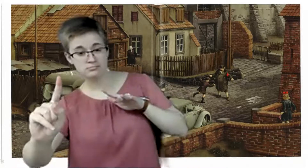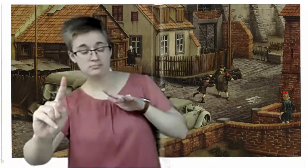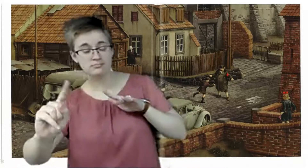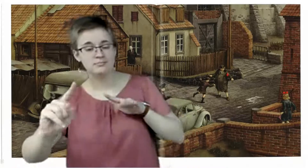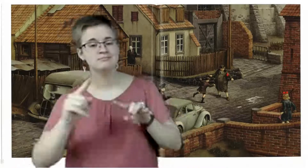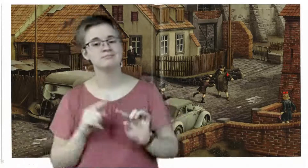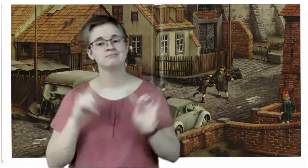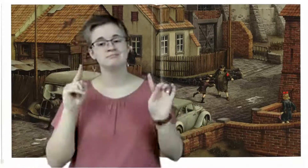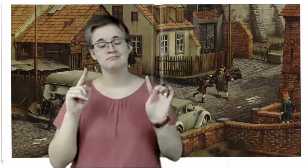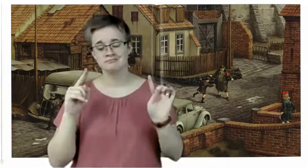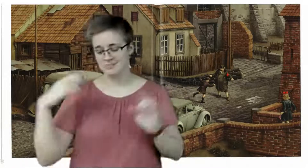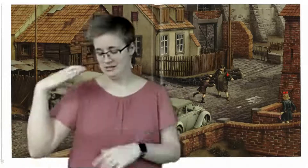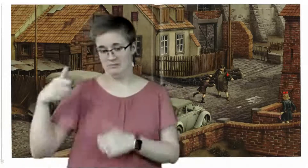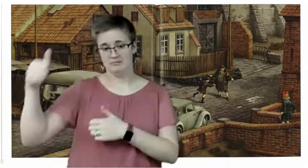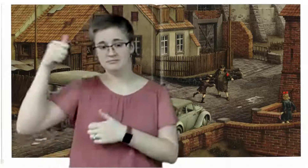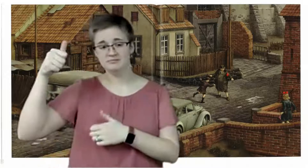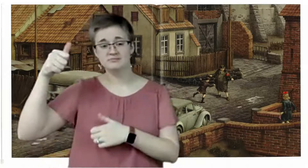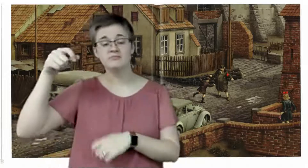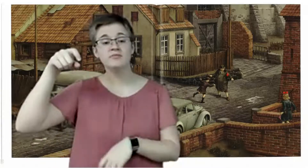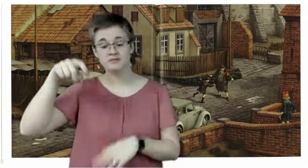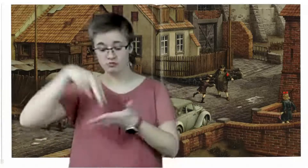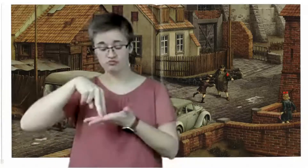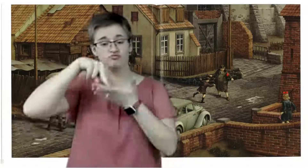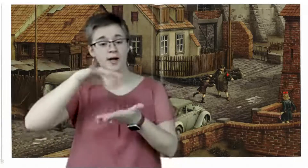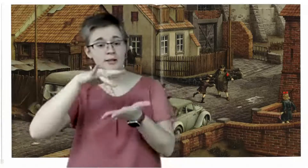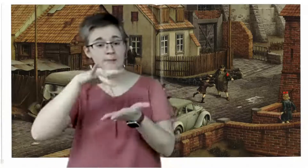But the mayor was standing there in the middle of the street.